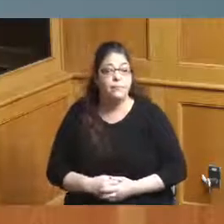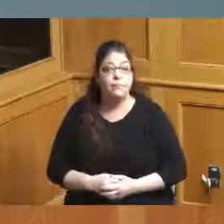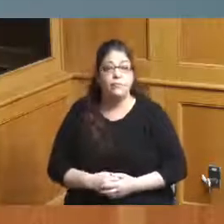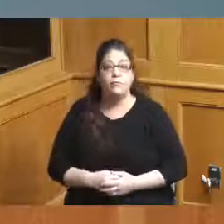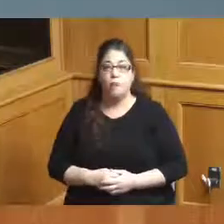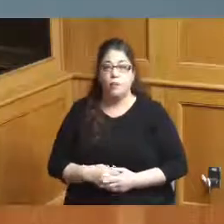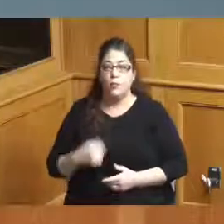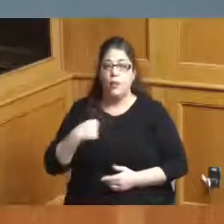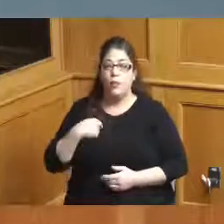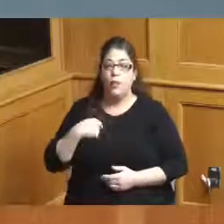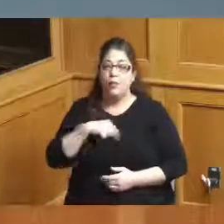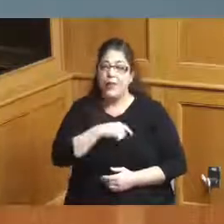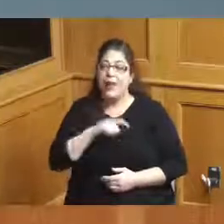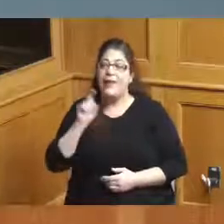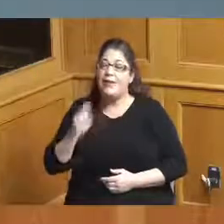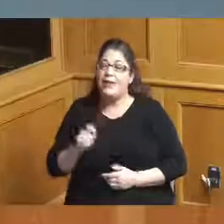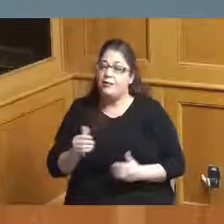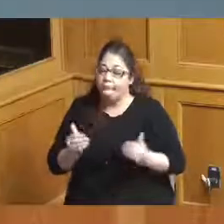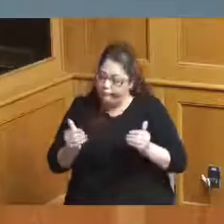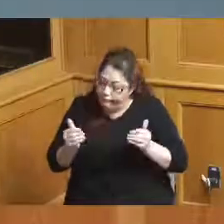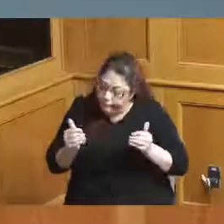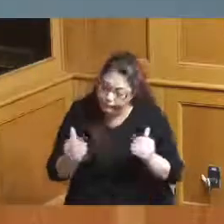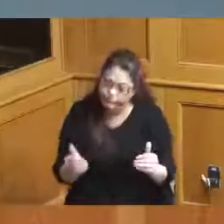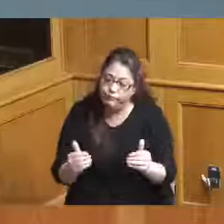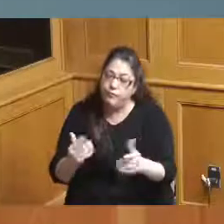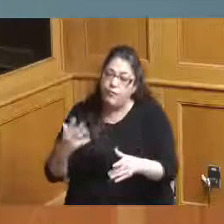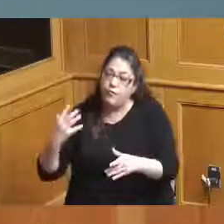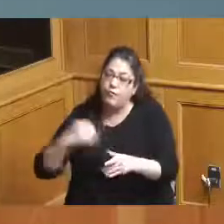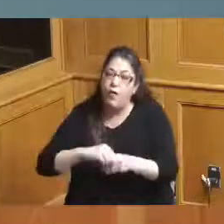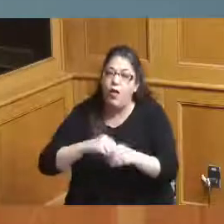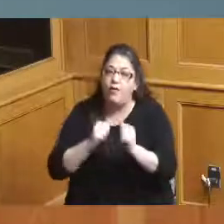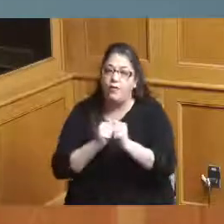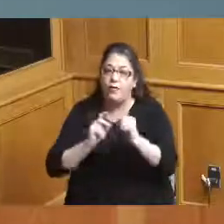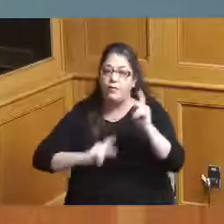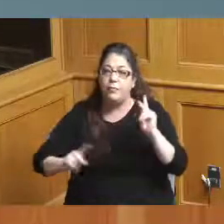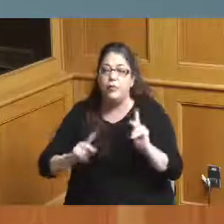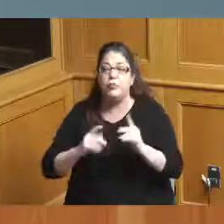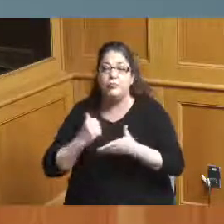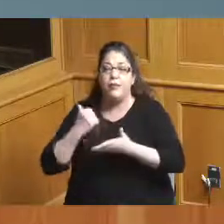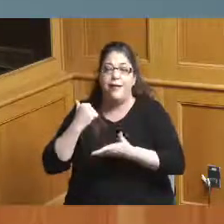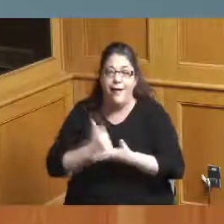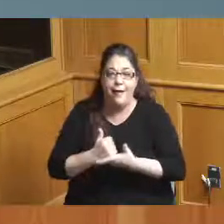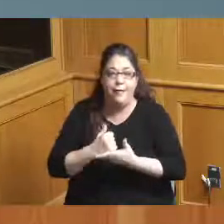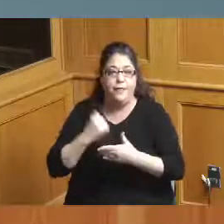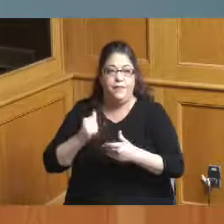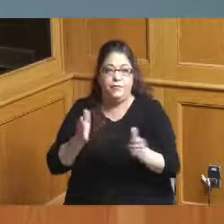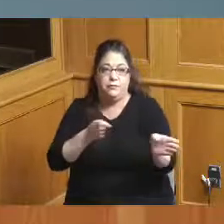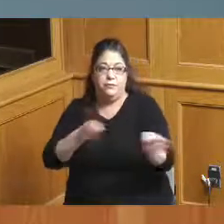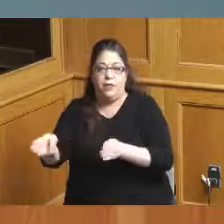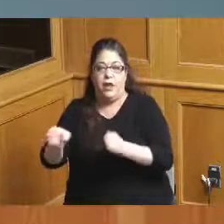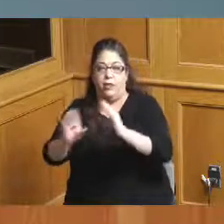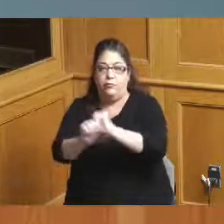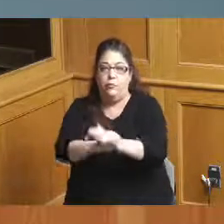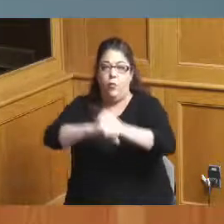dime and start getting people involved in making this come to fruition so there and I agree there